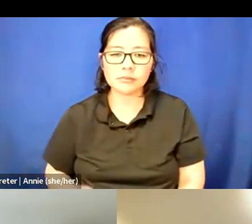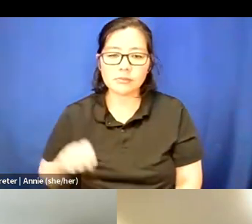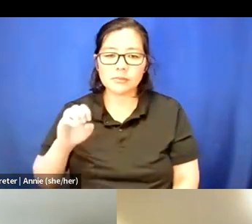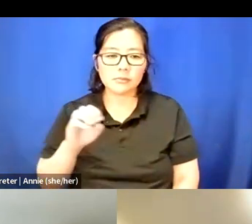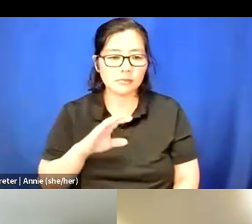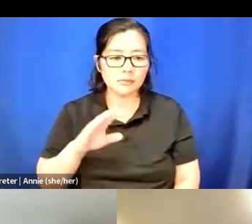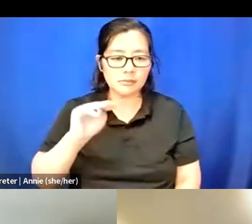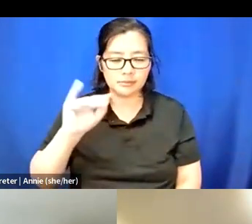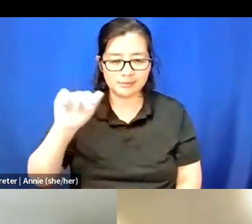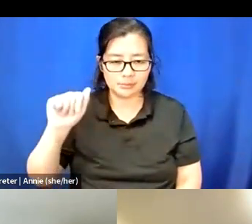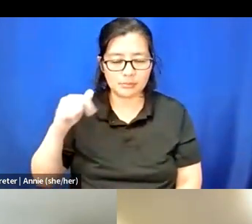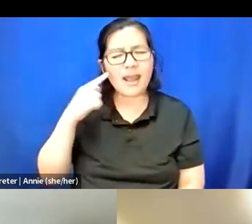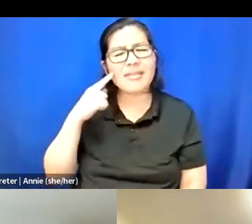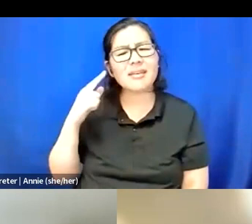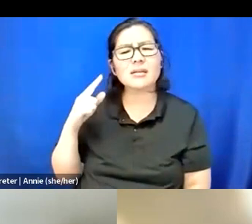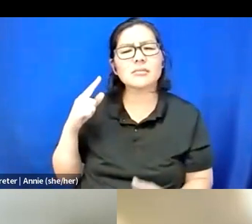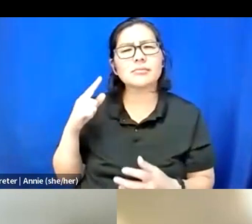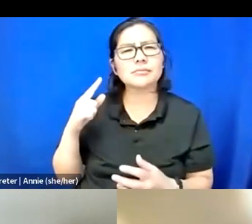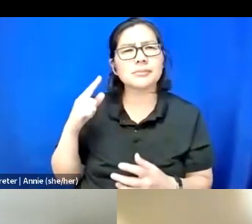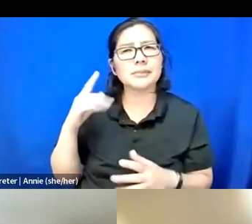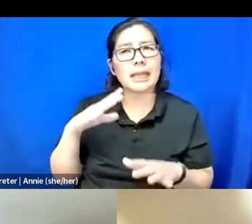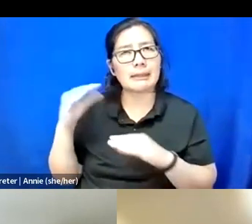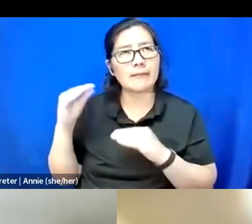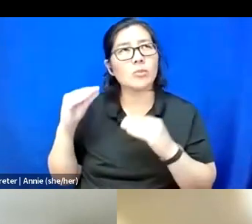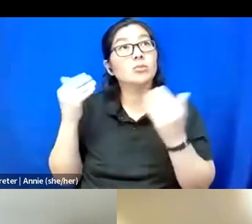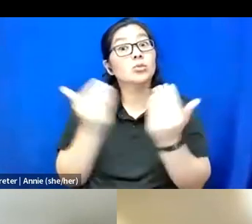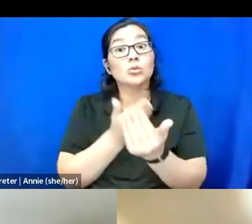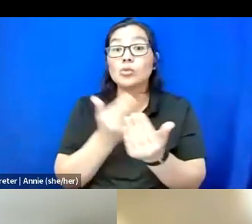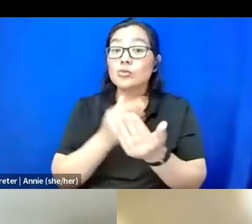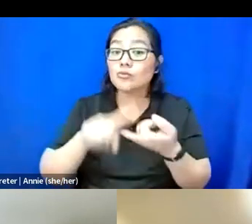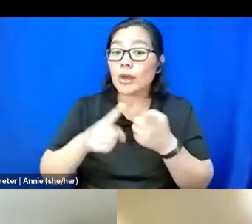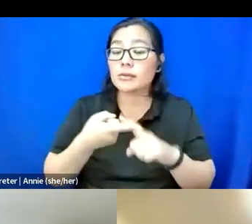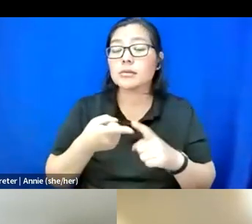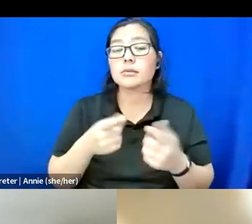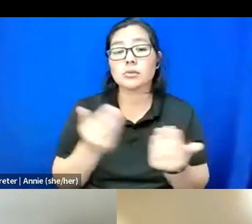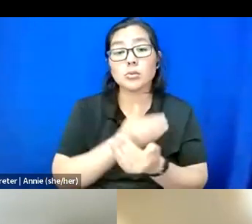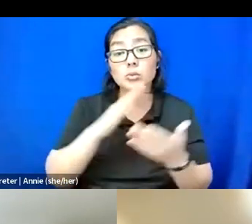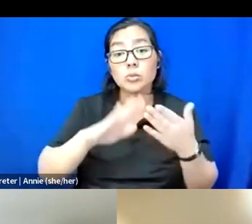I believe that I'm walking away with a lot of new friends, a lot of new community and a lot of resources.